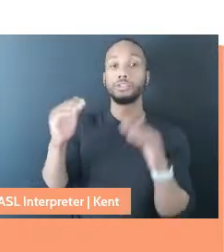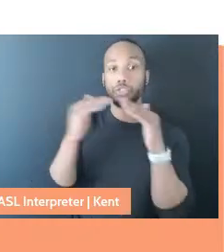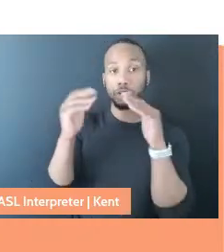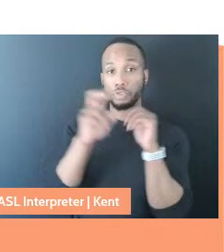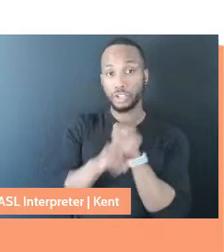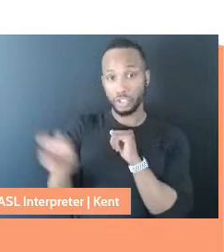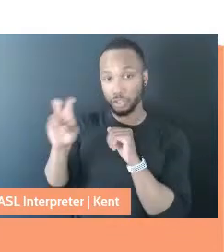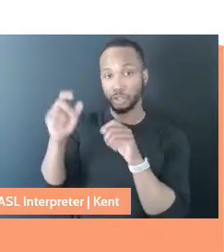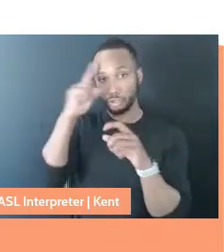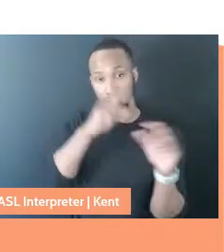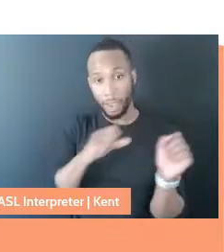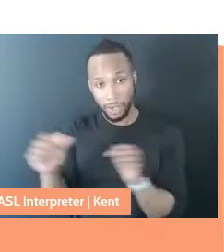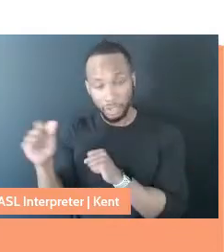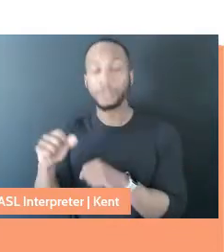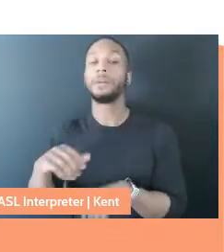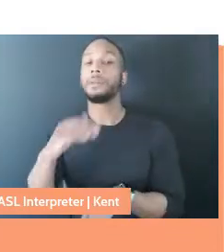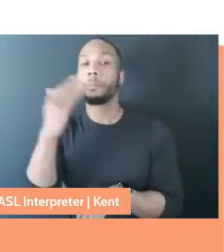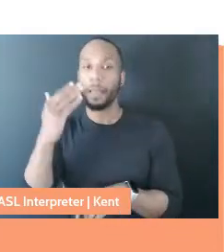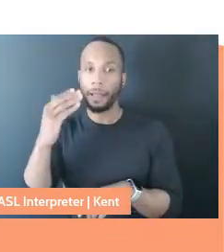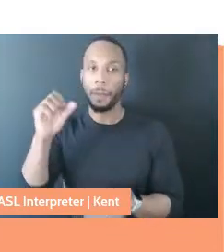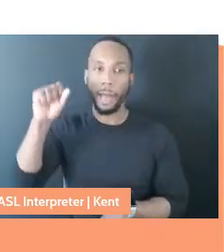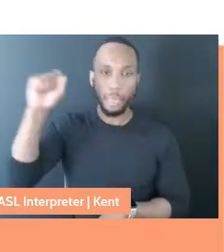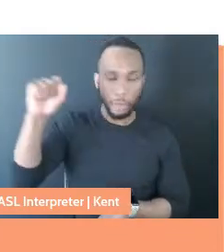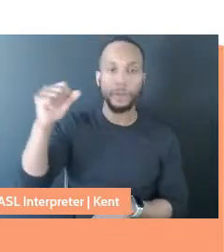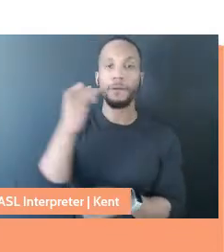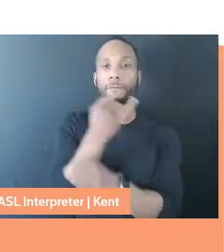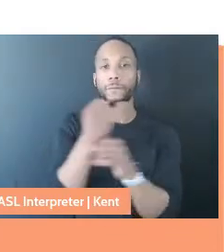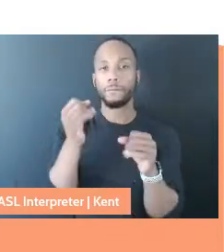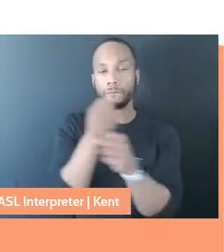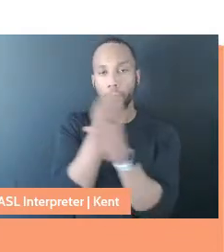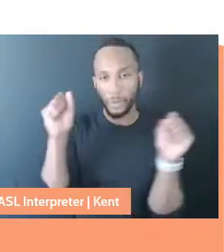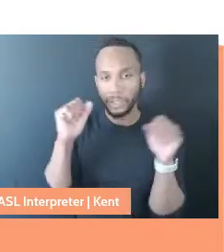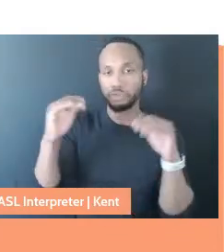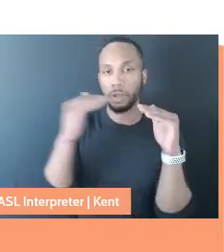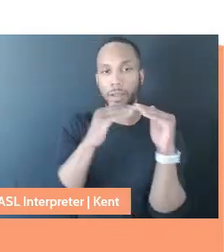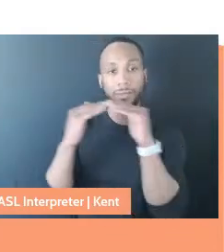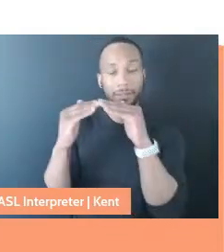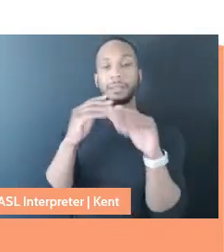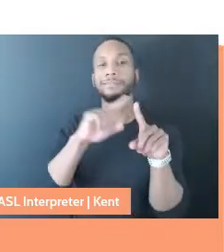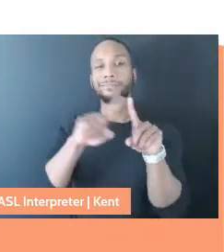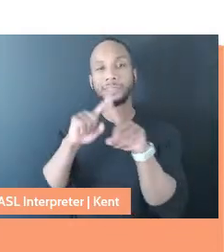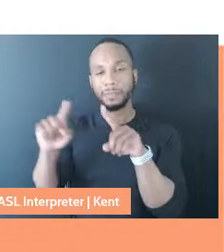Panther Free Breakfast Program to the mini-mutual aid projects that popped up during COVID 19.